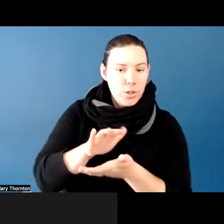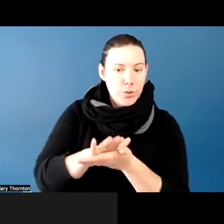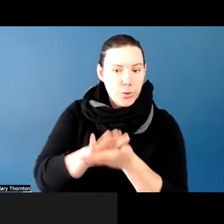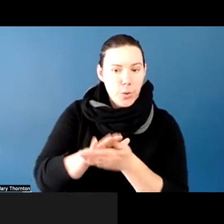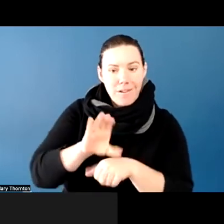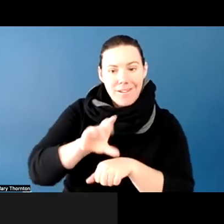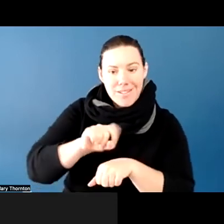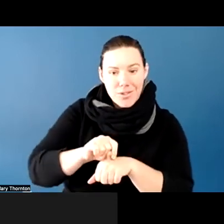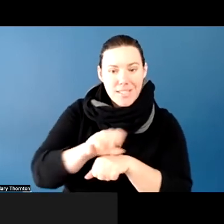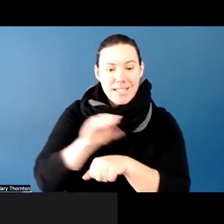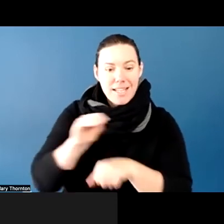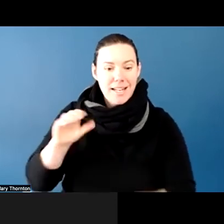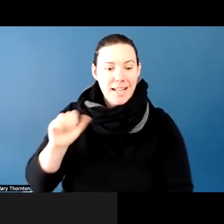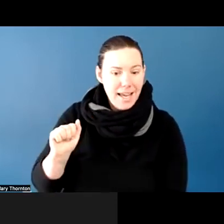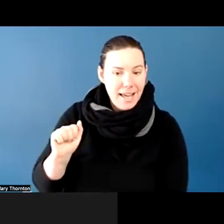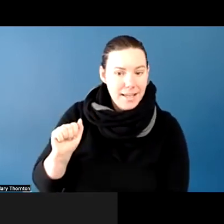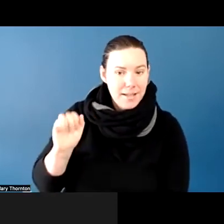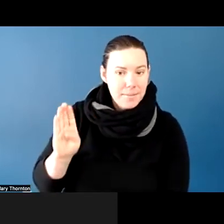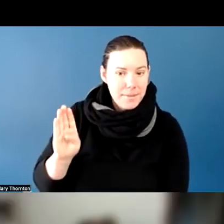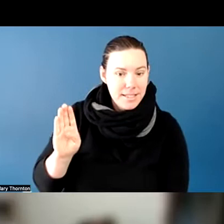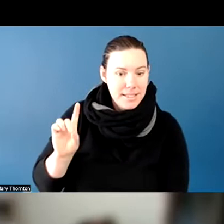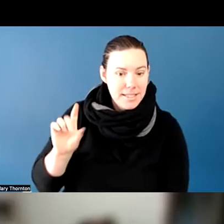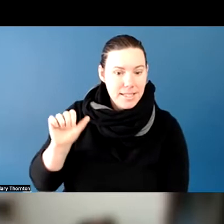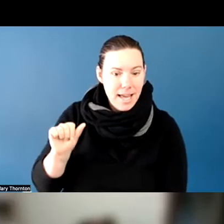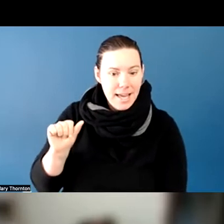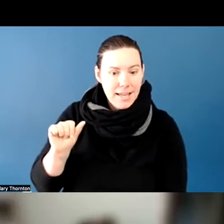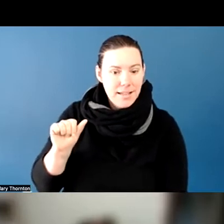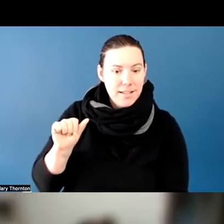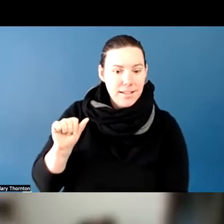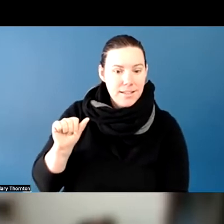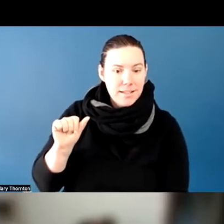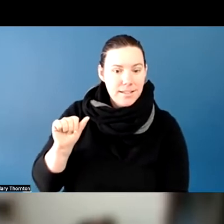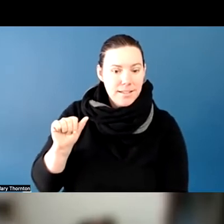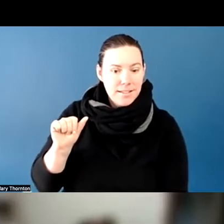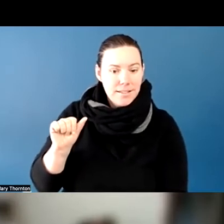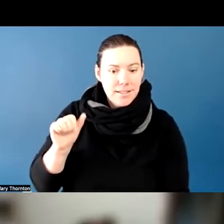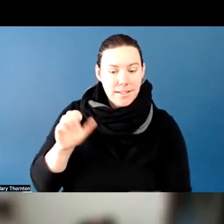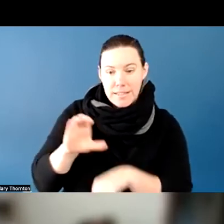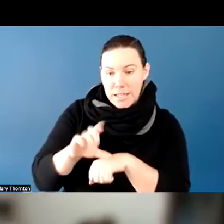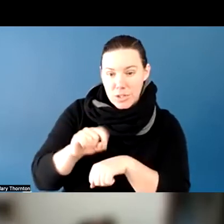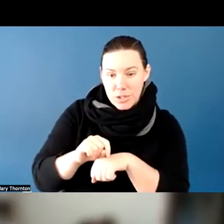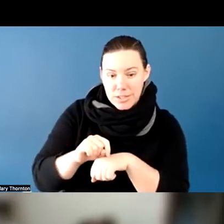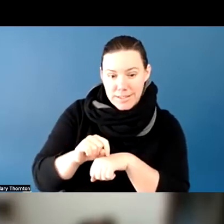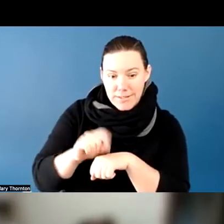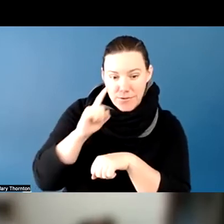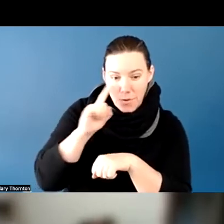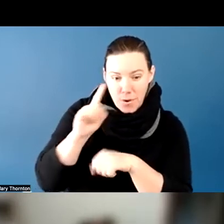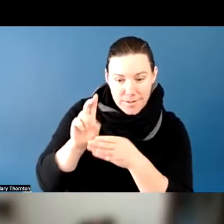Kathryn, as I understand it, is actually officed at the University of Washington Tacoma campus.